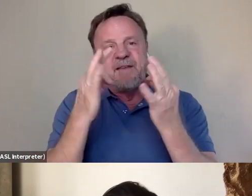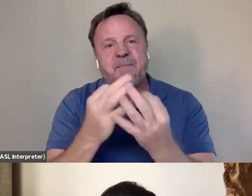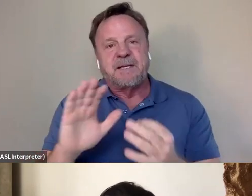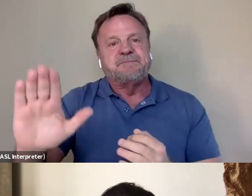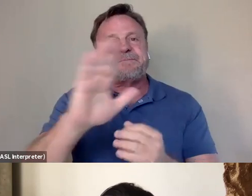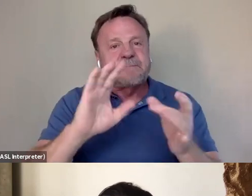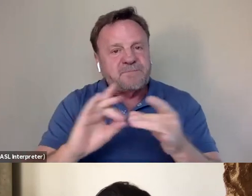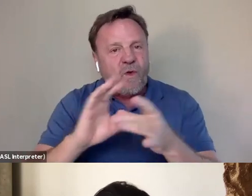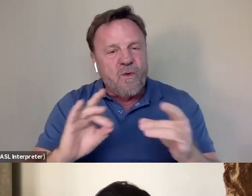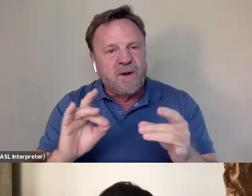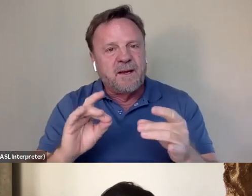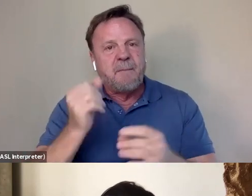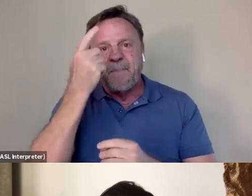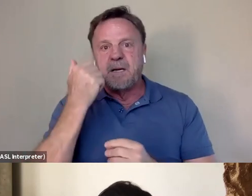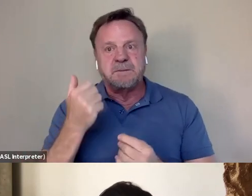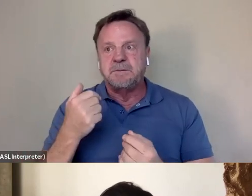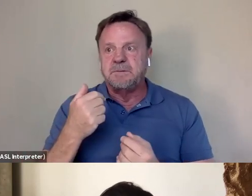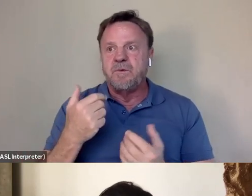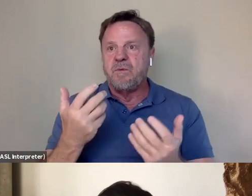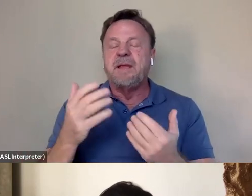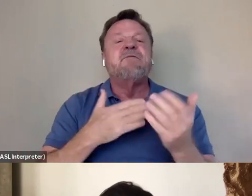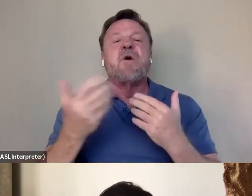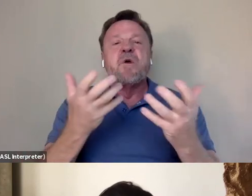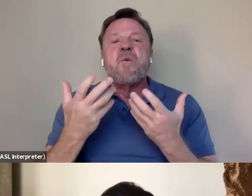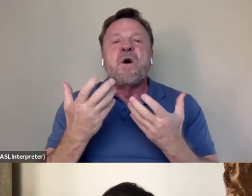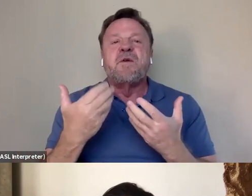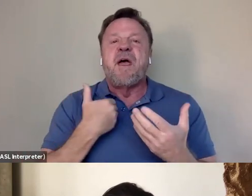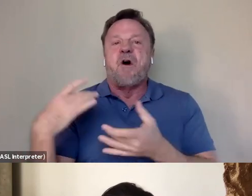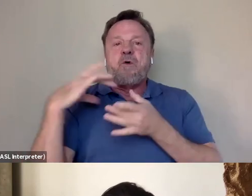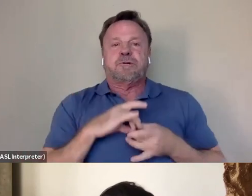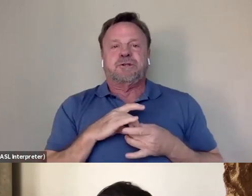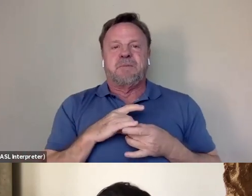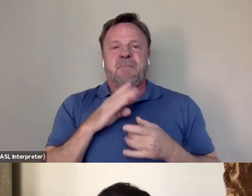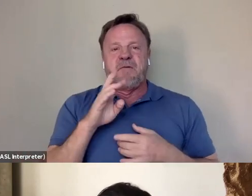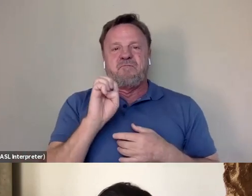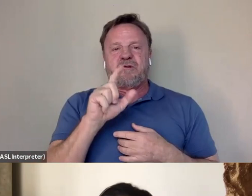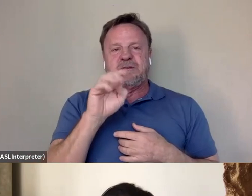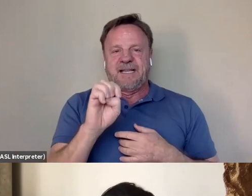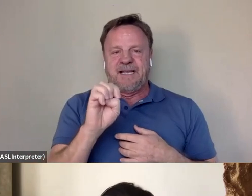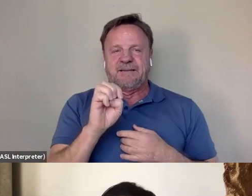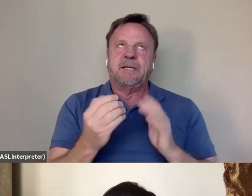Because as much as we wanna take ownership of Bruce Lee, as again, I keep on calling him an icon,